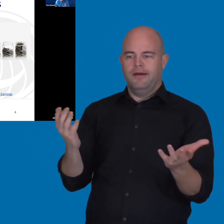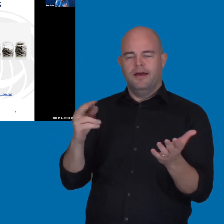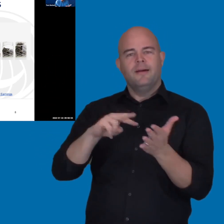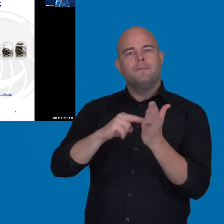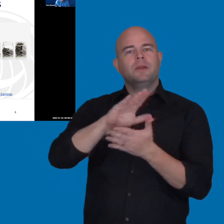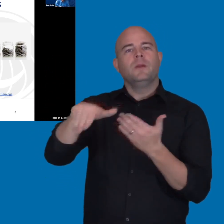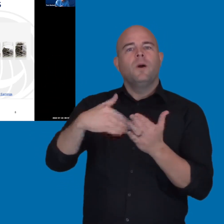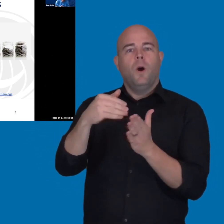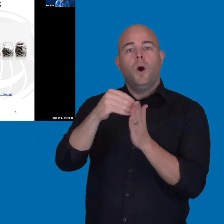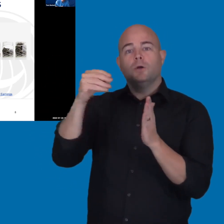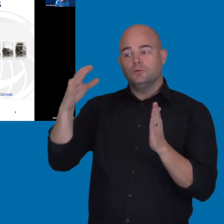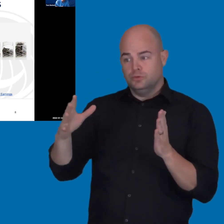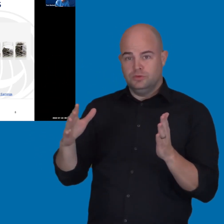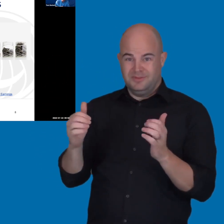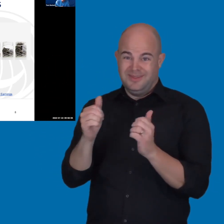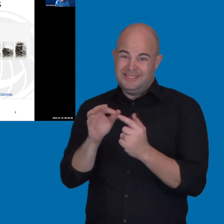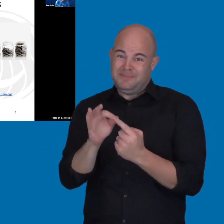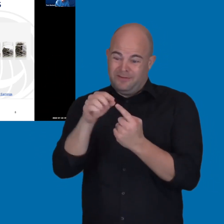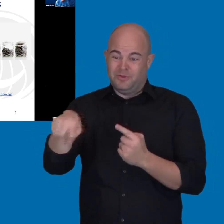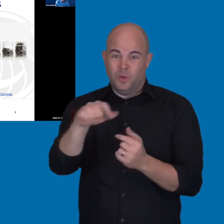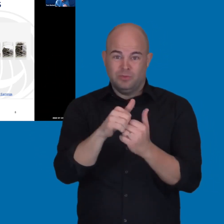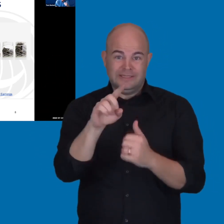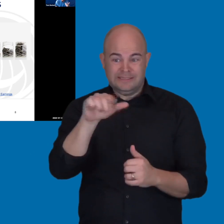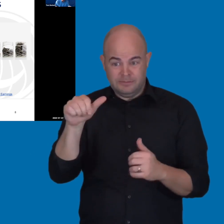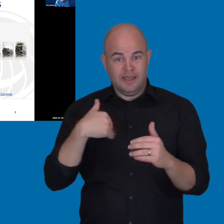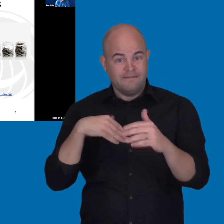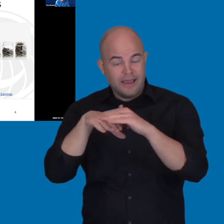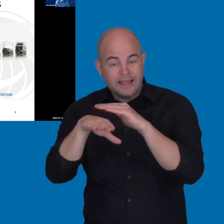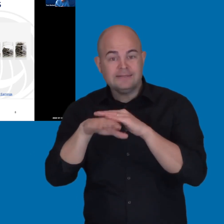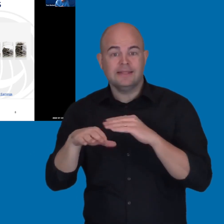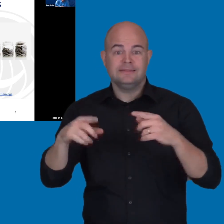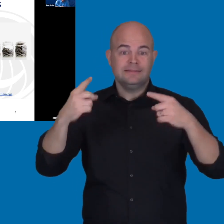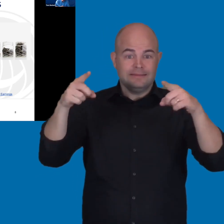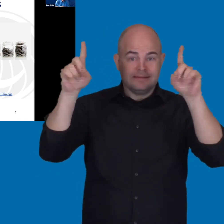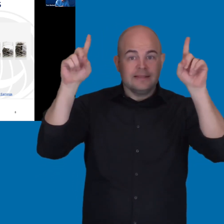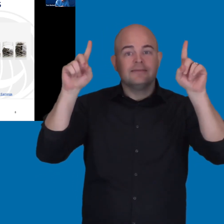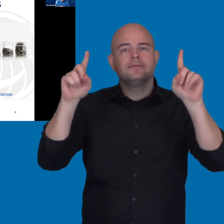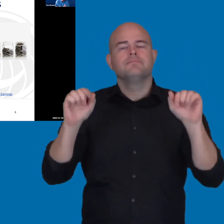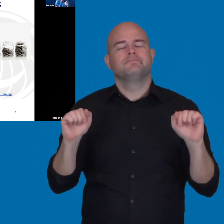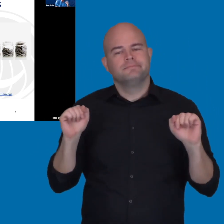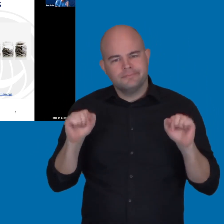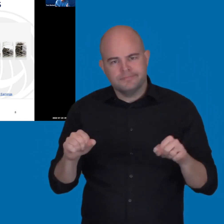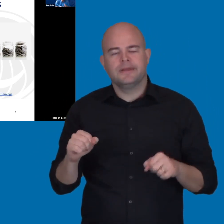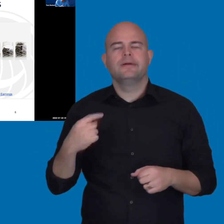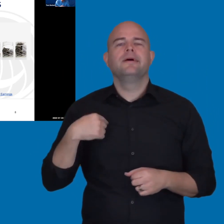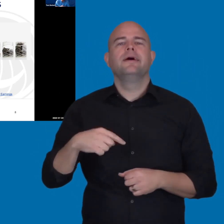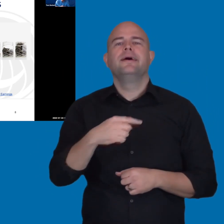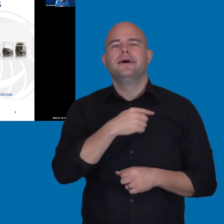especially those with disabilities have access and are successful, we can really move --